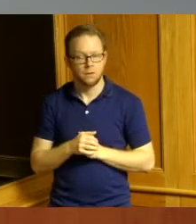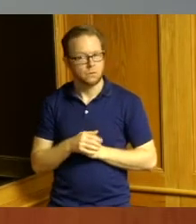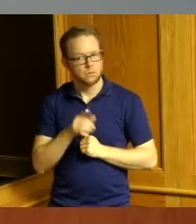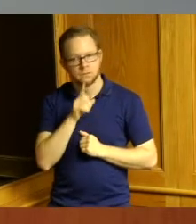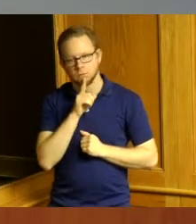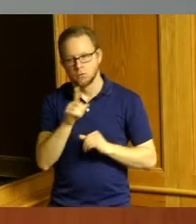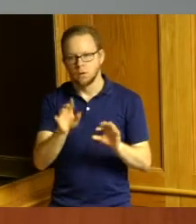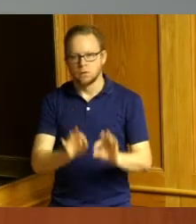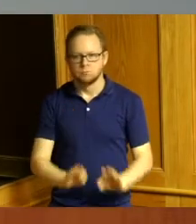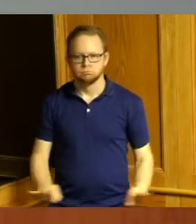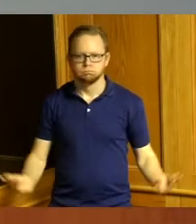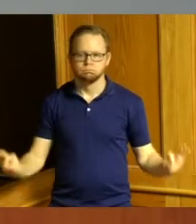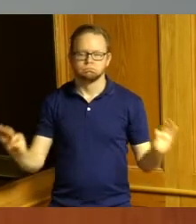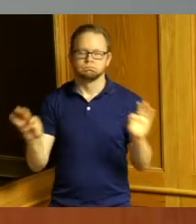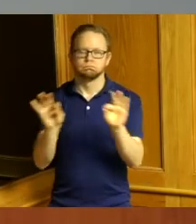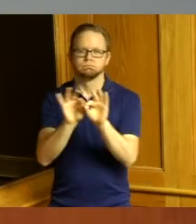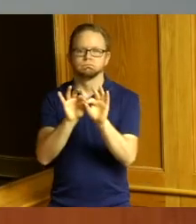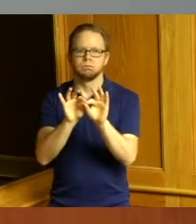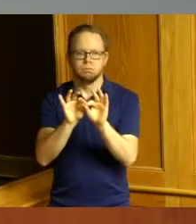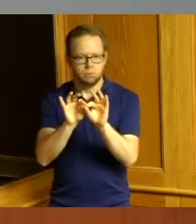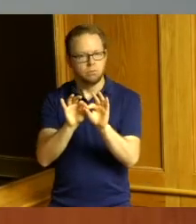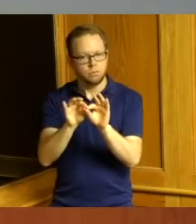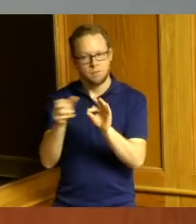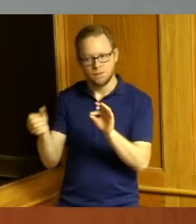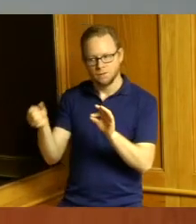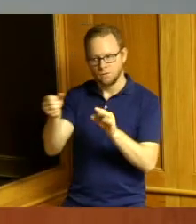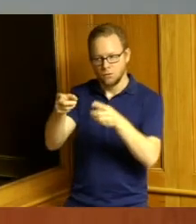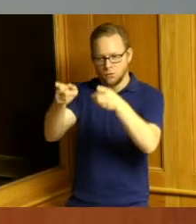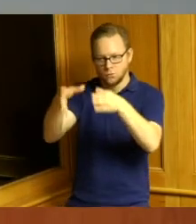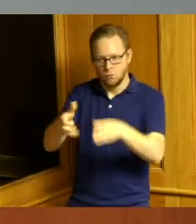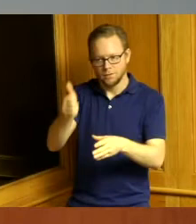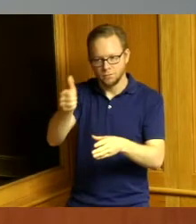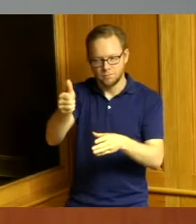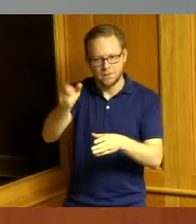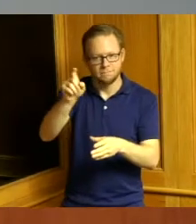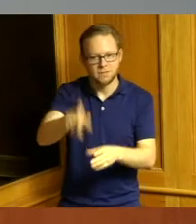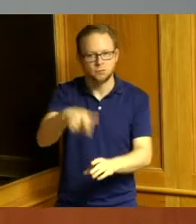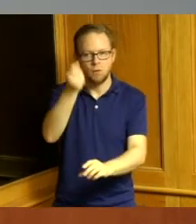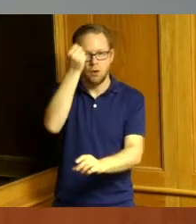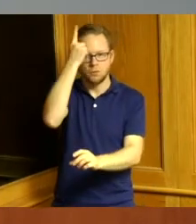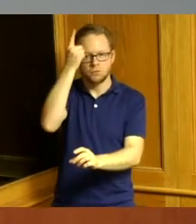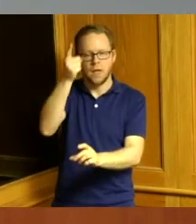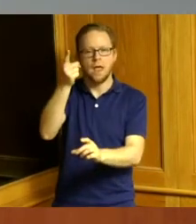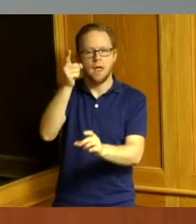important that we have a Director at the helm that understands those needs and has a passion